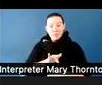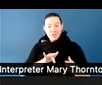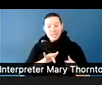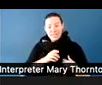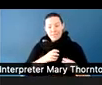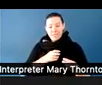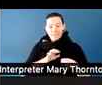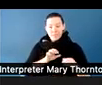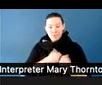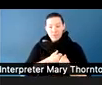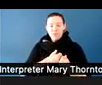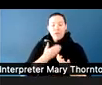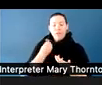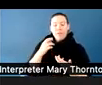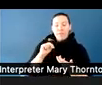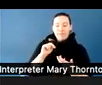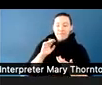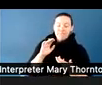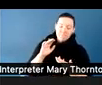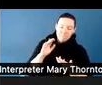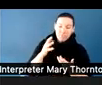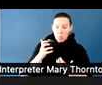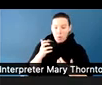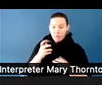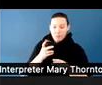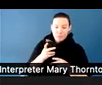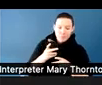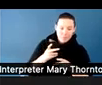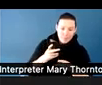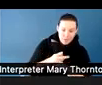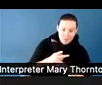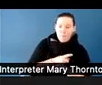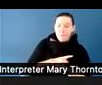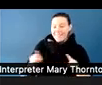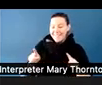there's required materials that you wear, and it's not really optional.